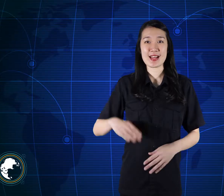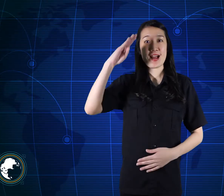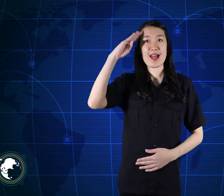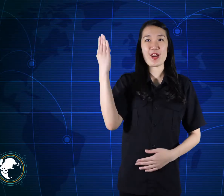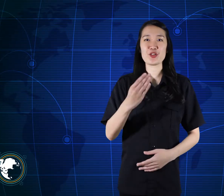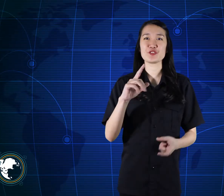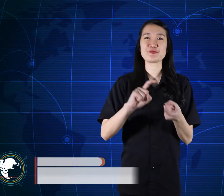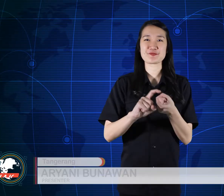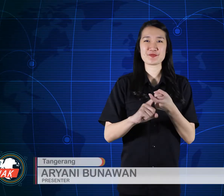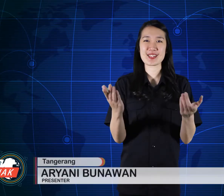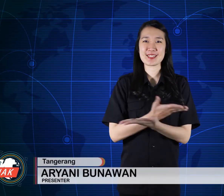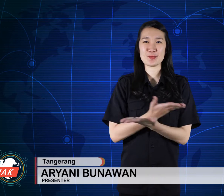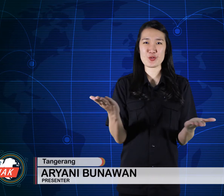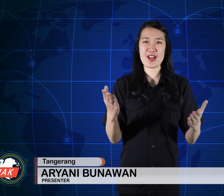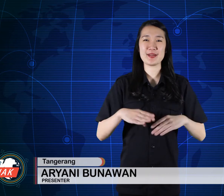Hello my friends.